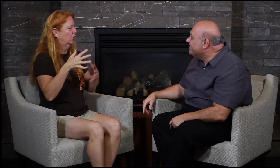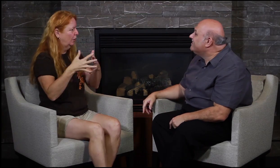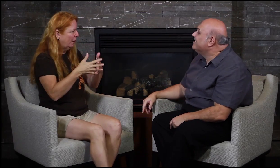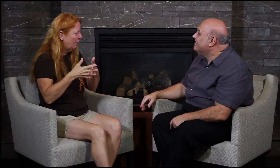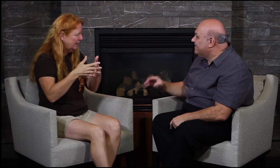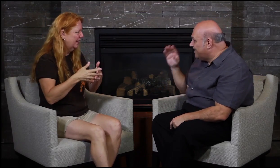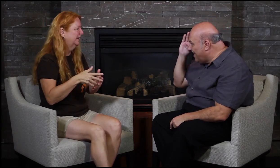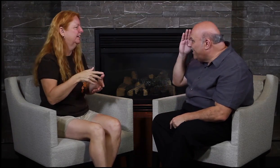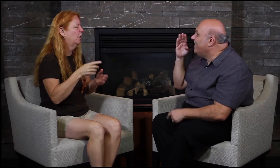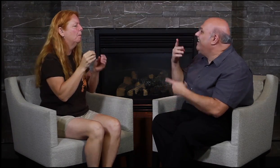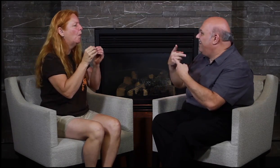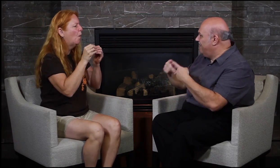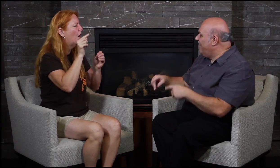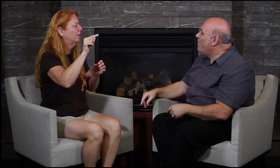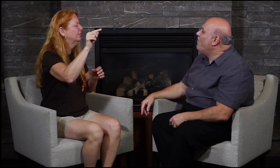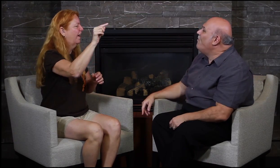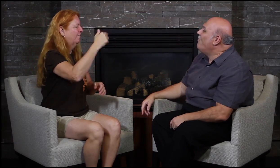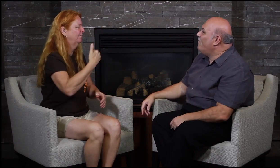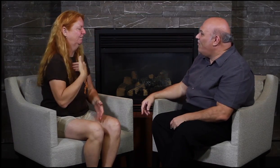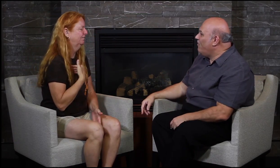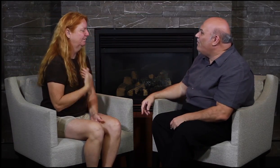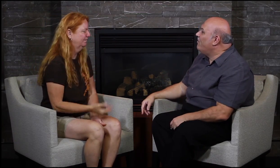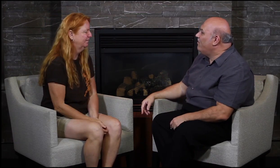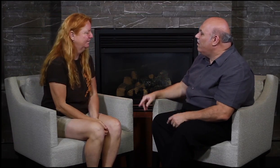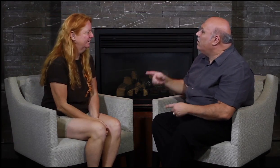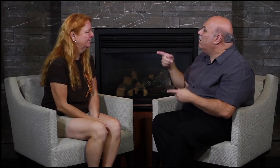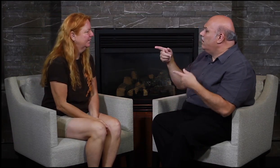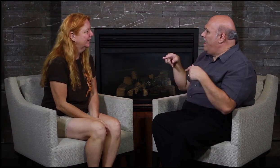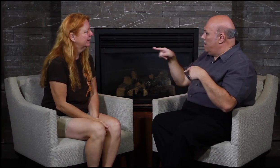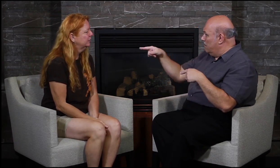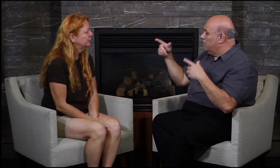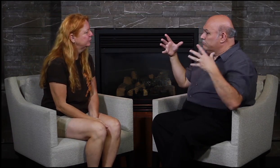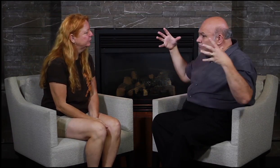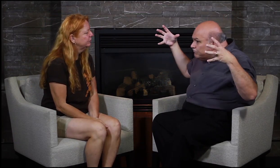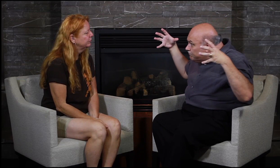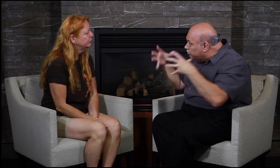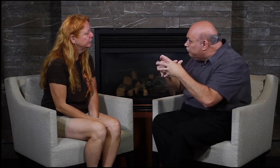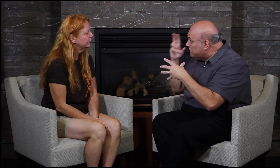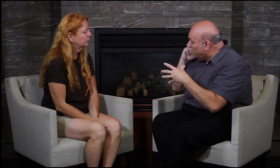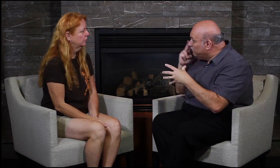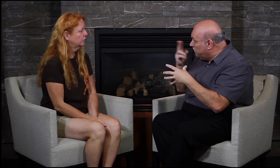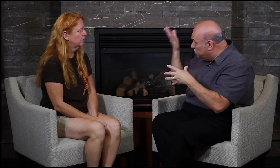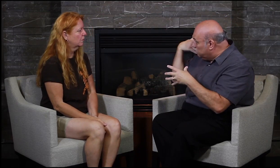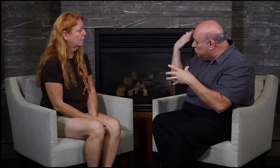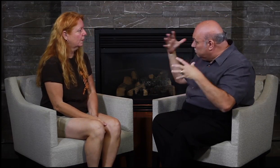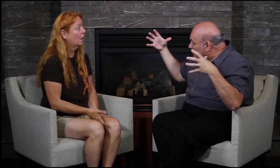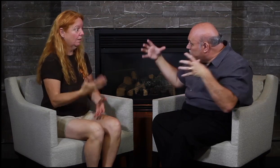more others. Have you participated in the Deaf climbing group?